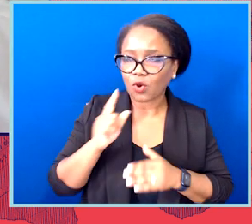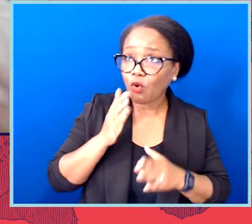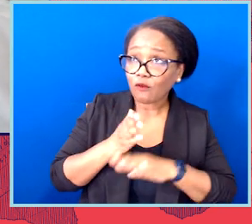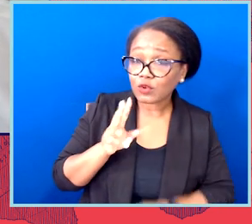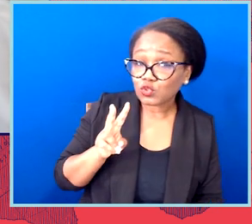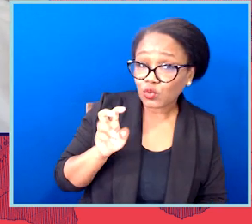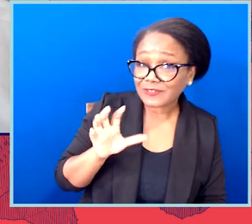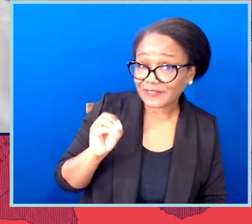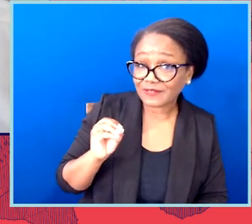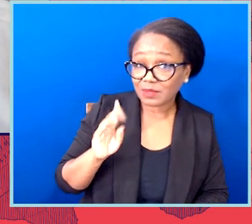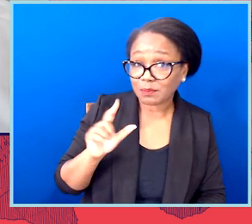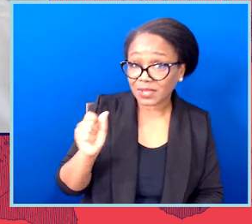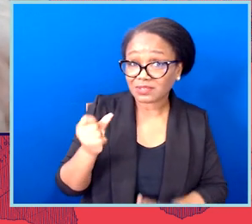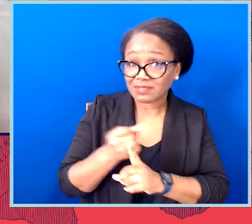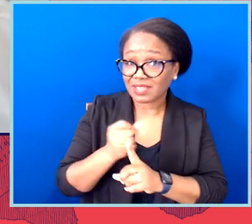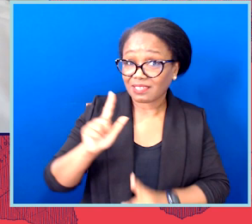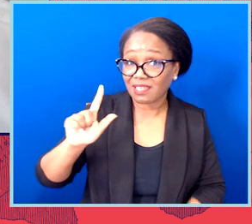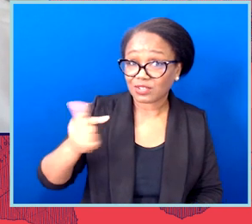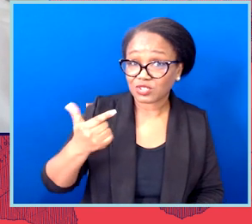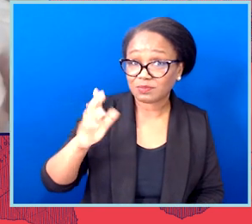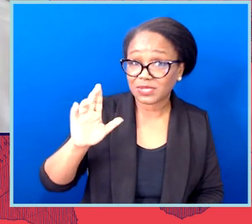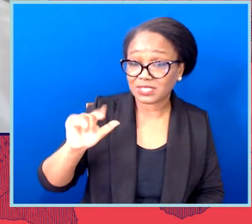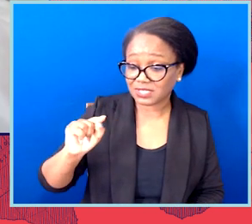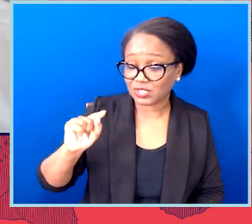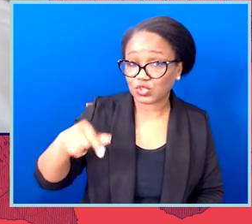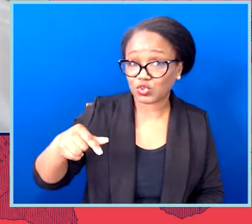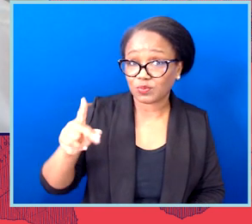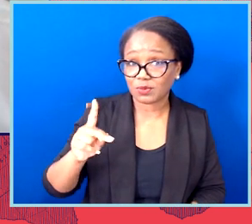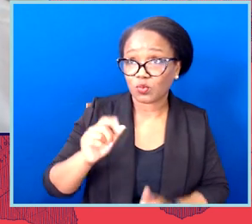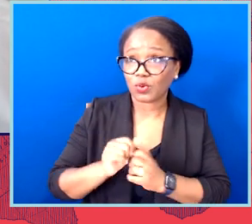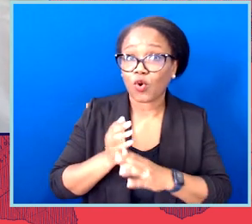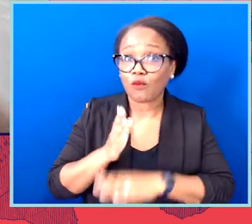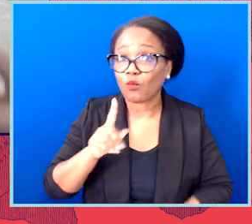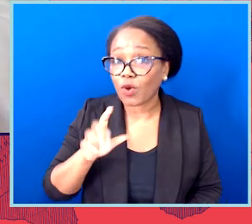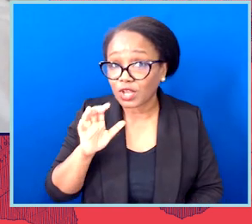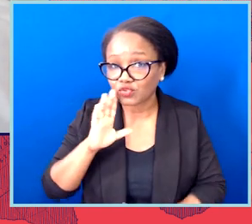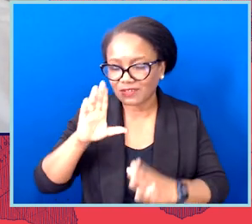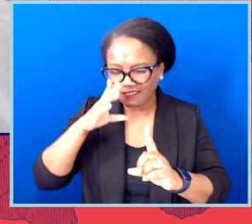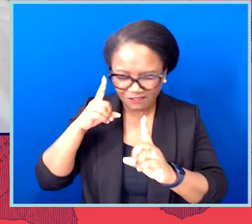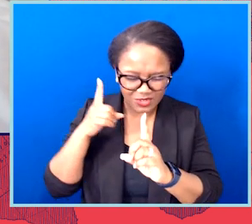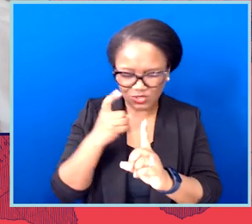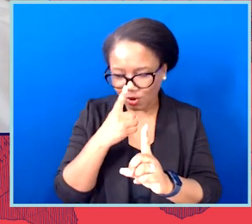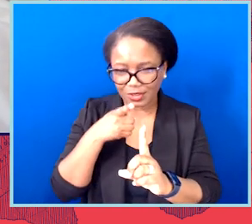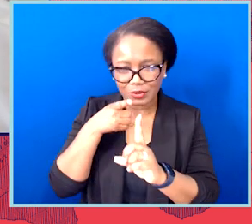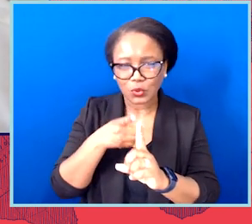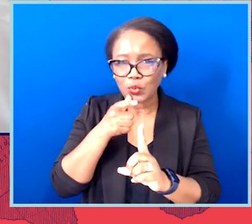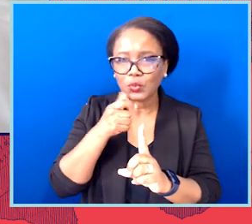bills attacking LGBTQ people with over 100 focused just on trans young people. So many of those bills had hearings.